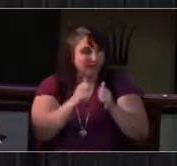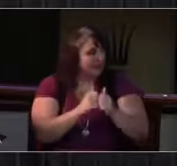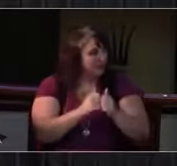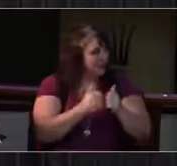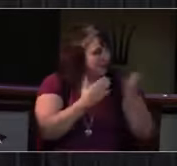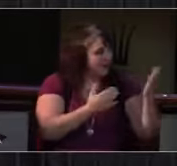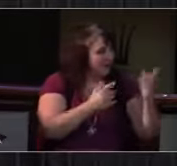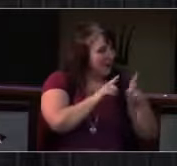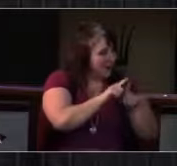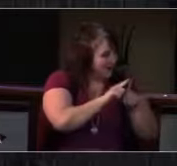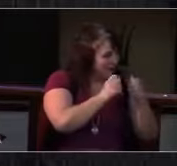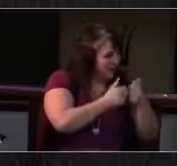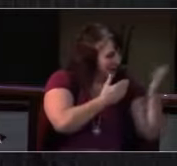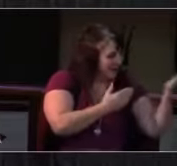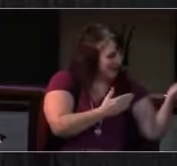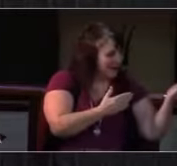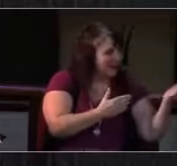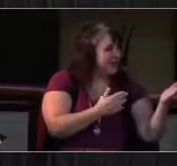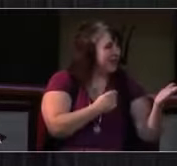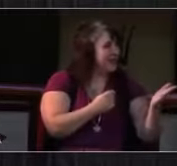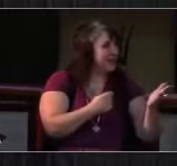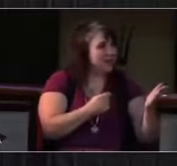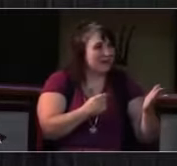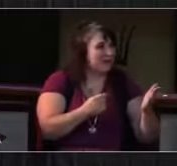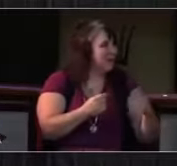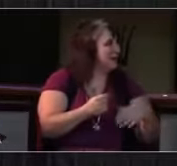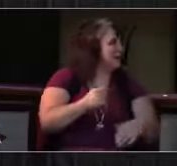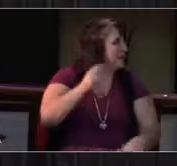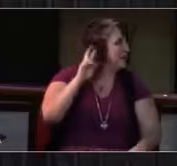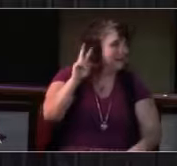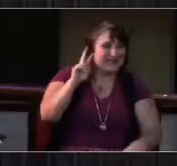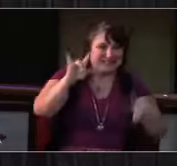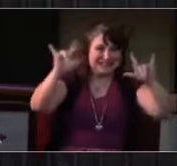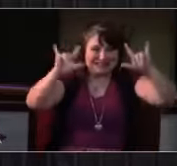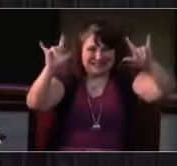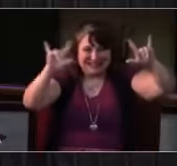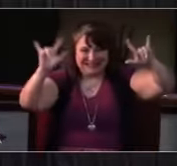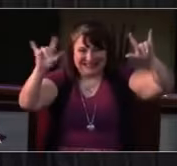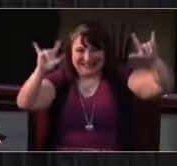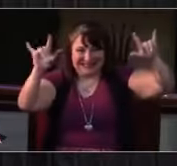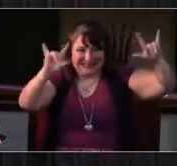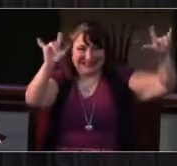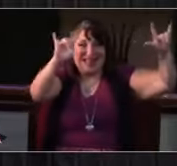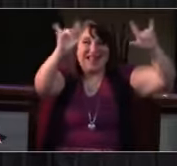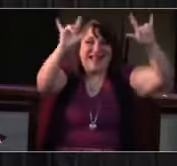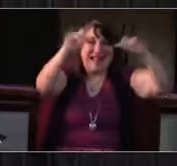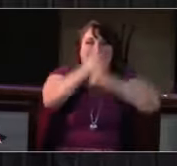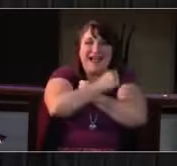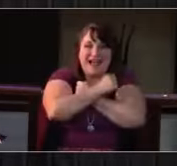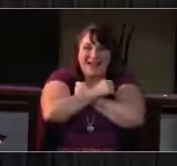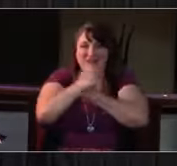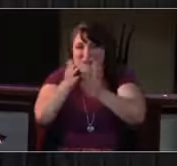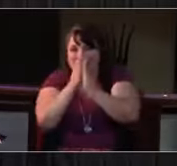I just noticed one other prayer, from Erwin David, who who wants to lift up his dear cousin Myrna, who is facing health challenges.